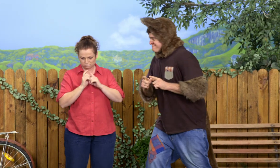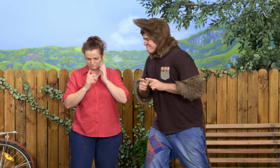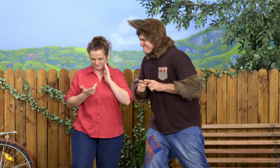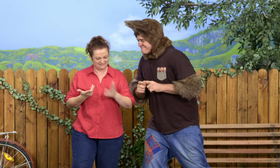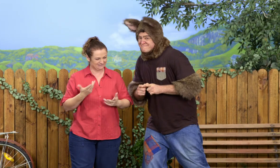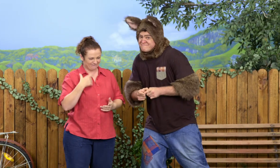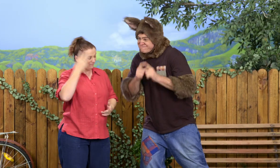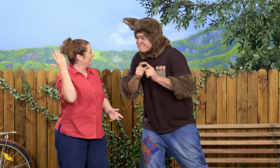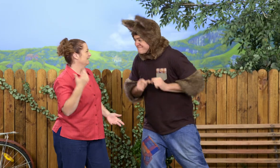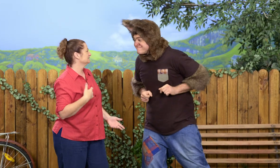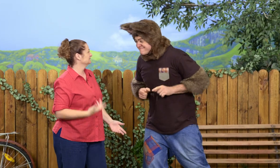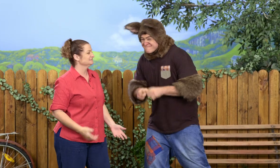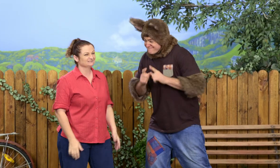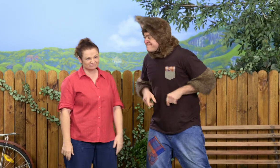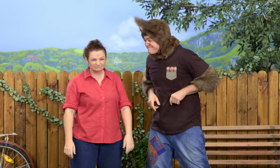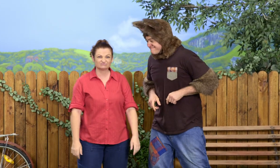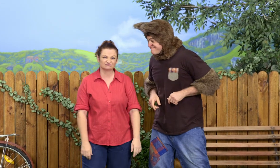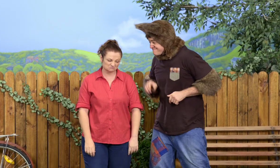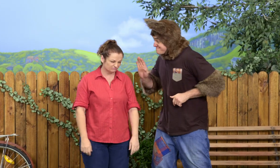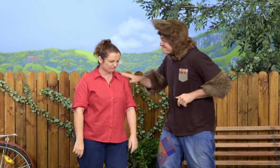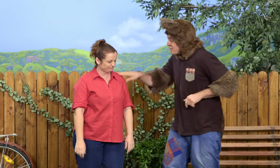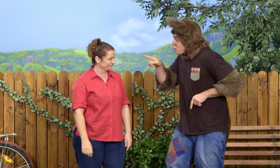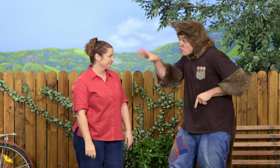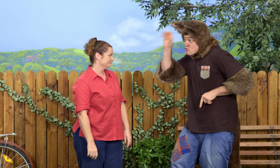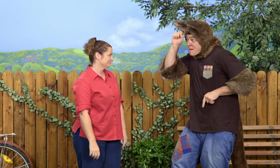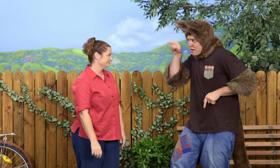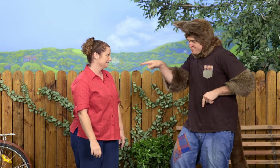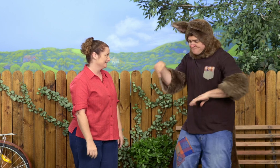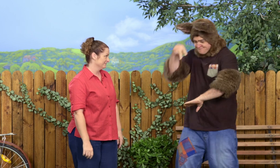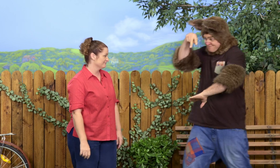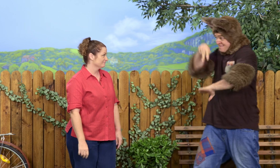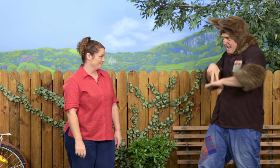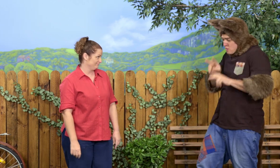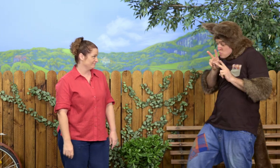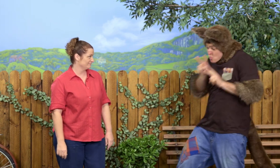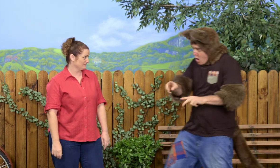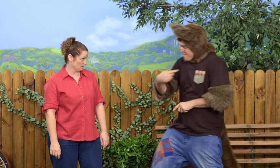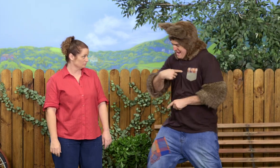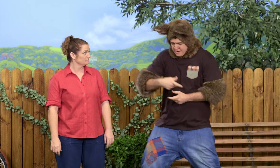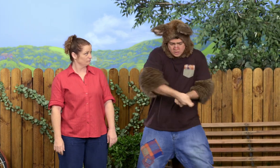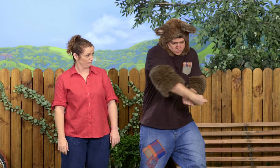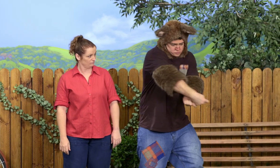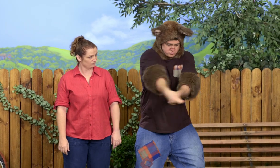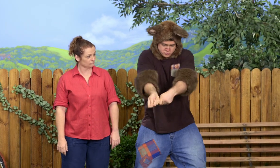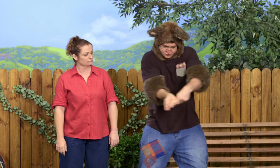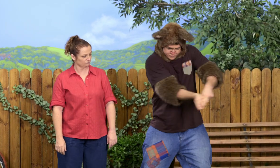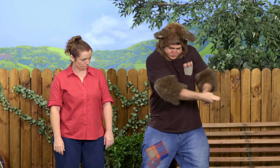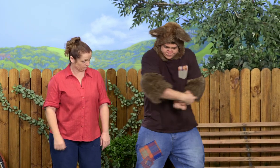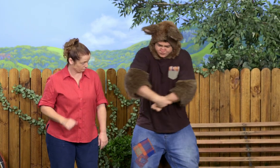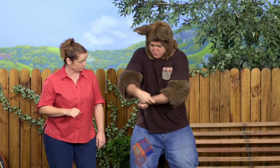It's too hard. I've forgotten. You're right. It was hard, Sally. But do you remember when you were standing over there